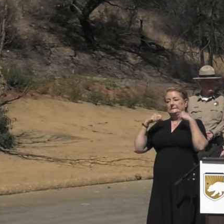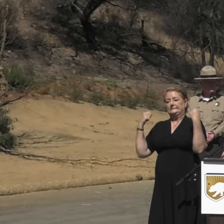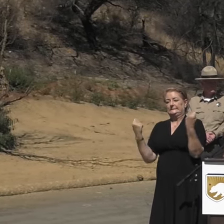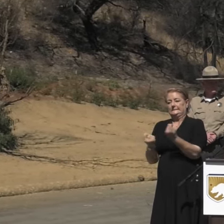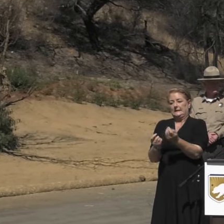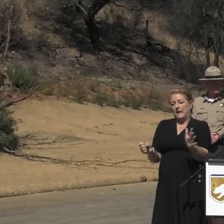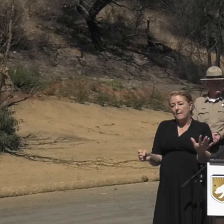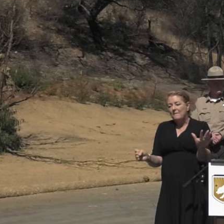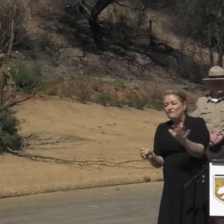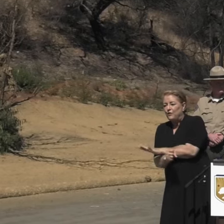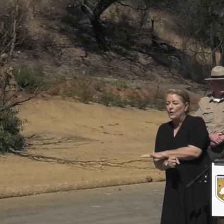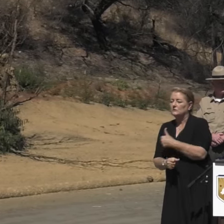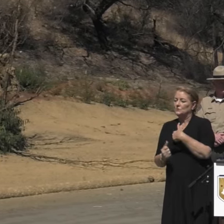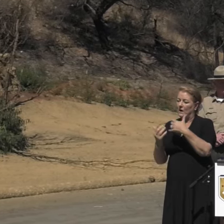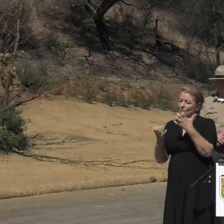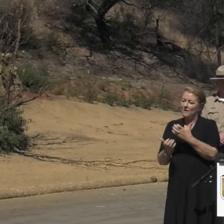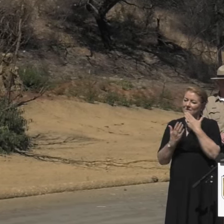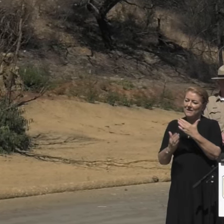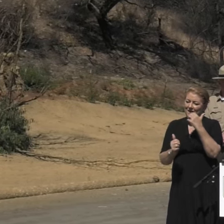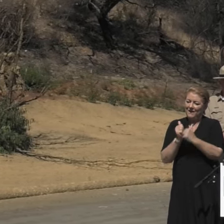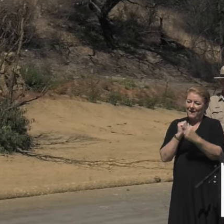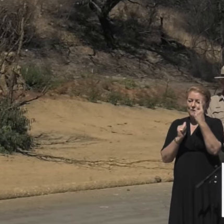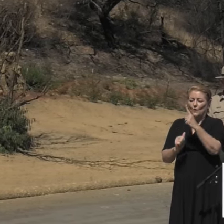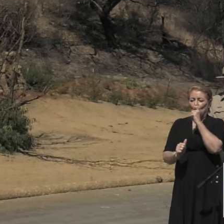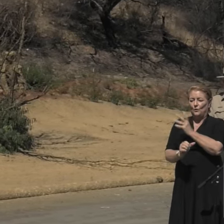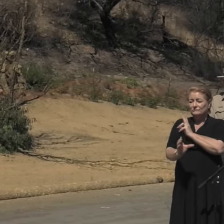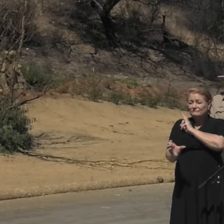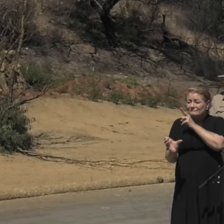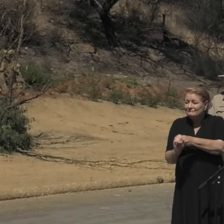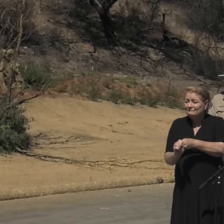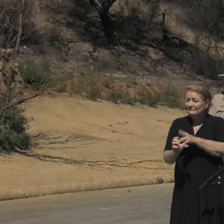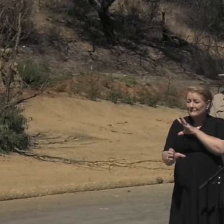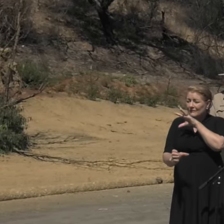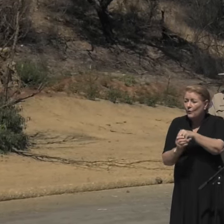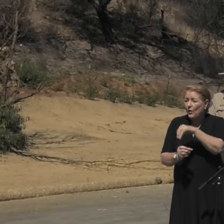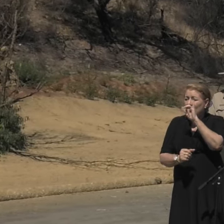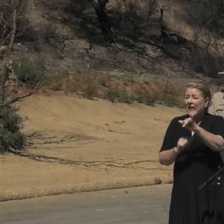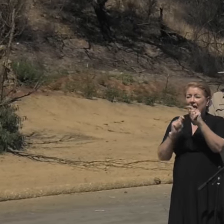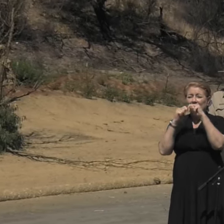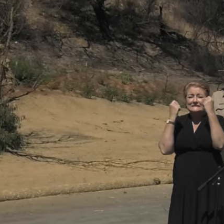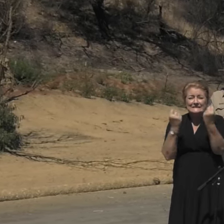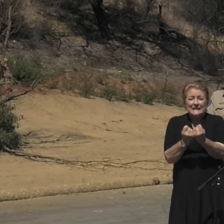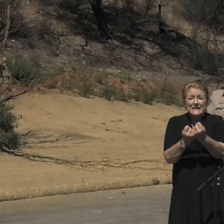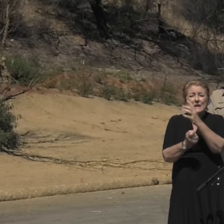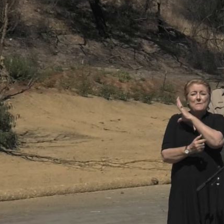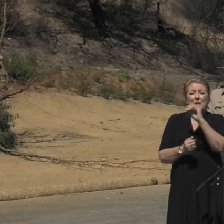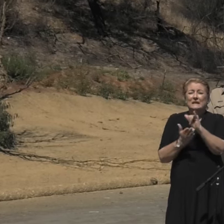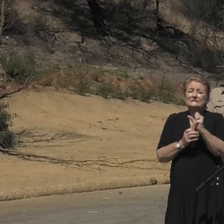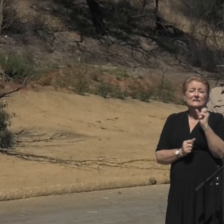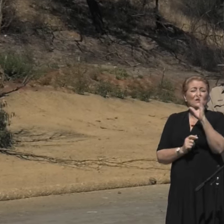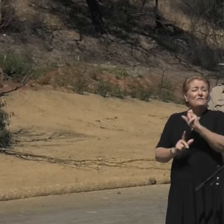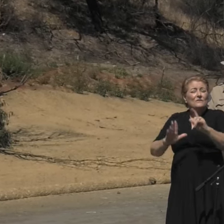So I wanna thank everybody that was part of that team, and it is phenomenal to be here today